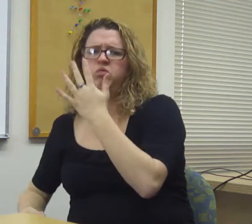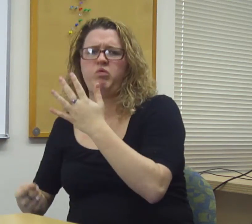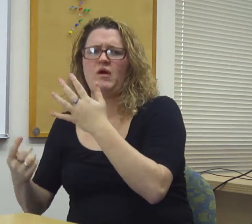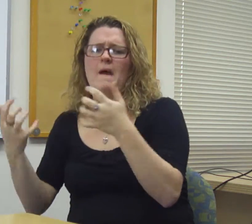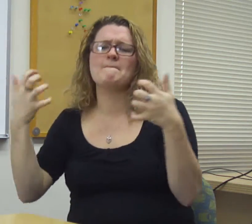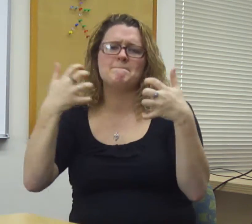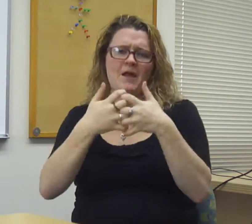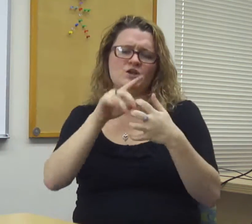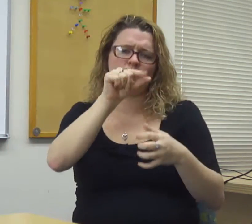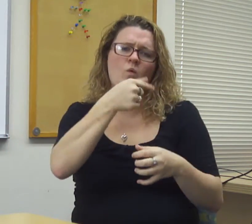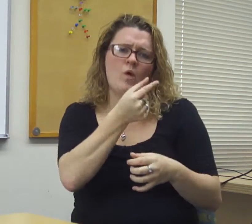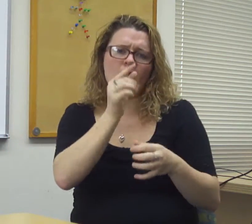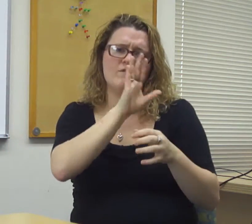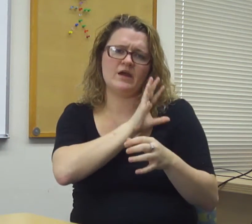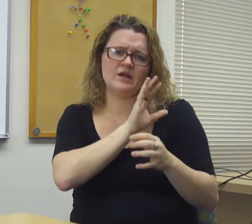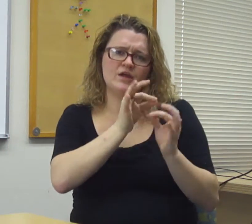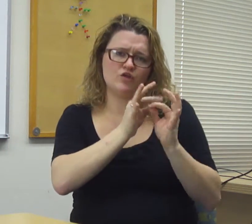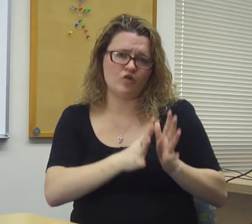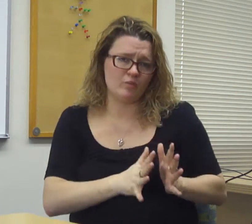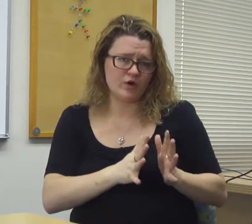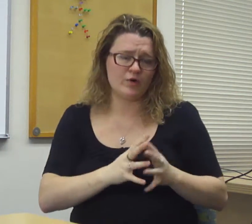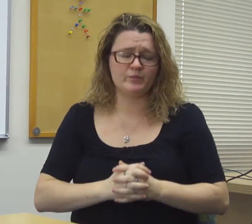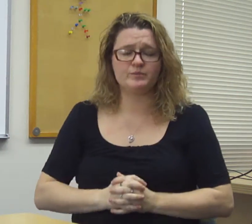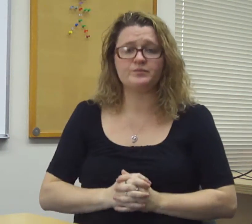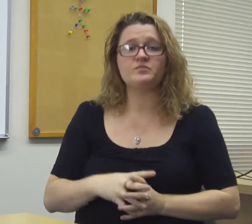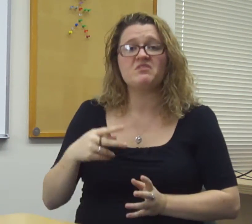then I match the interpreter